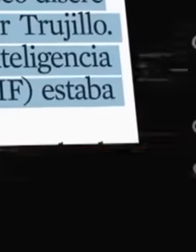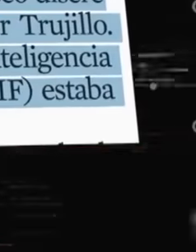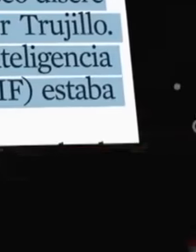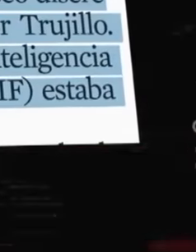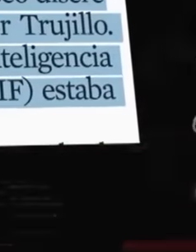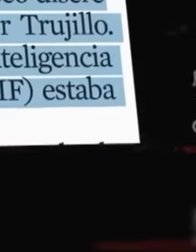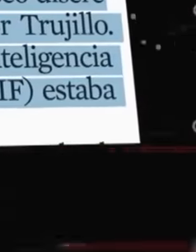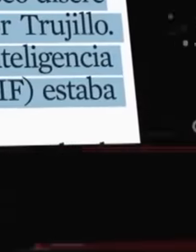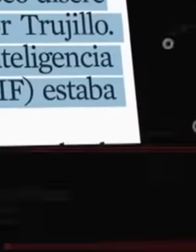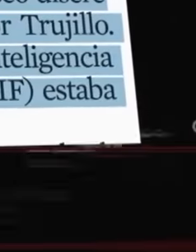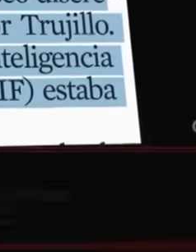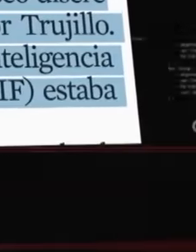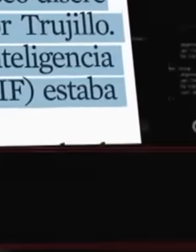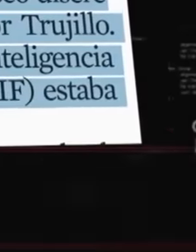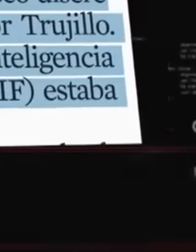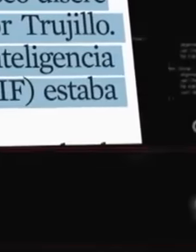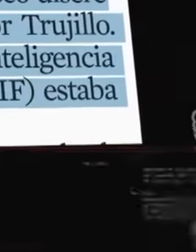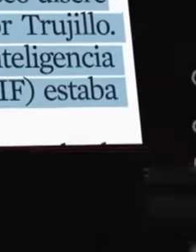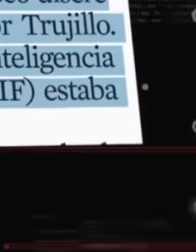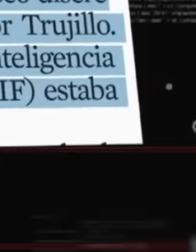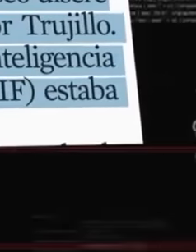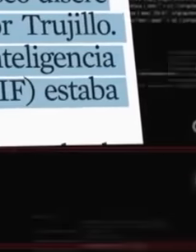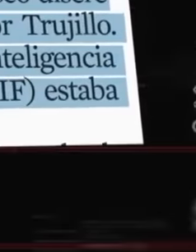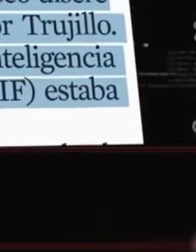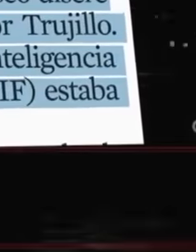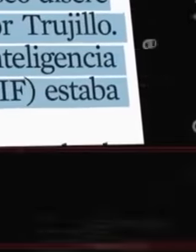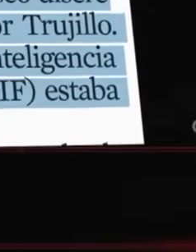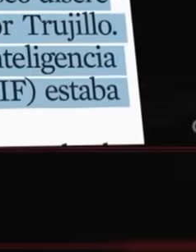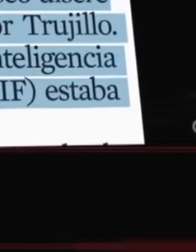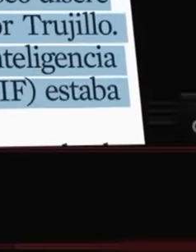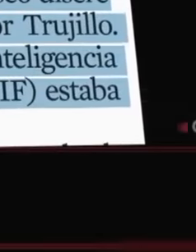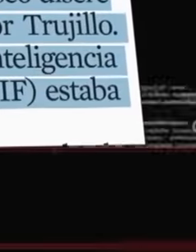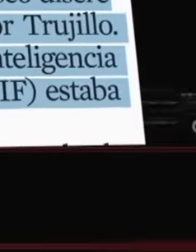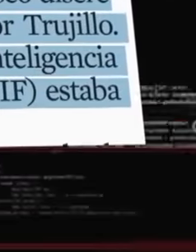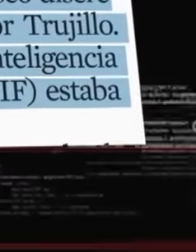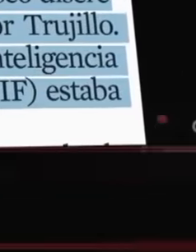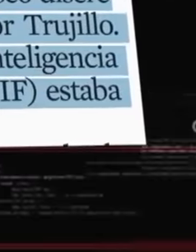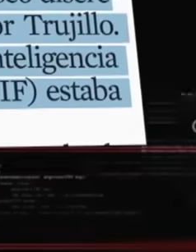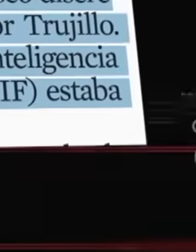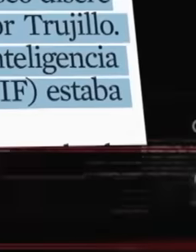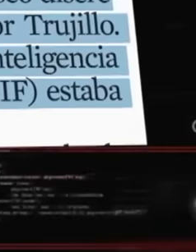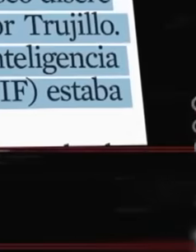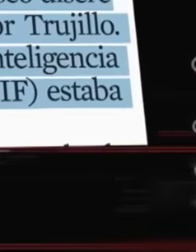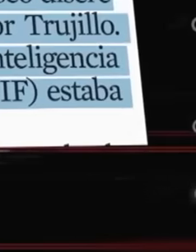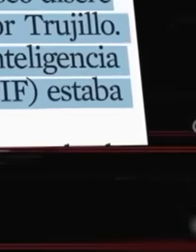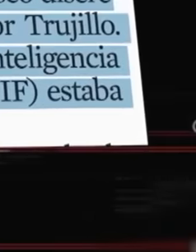the National Commission banking and securities discreetly sought journalist Víctor Trujillo to